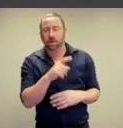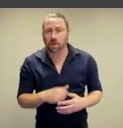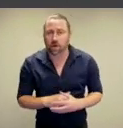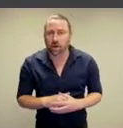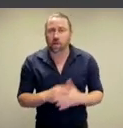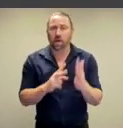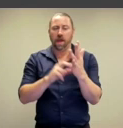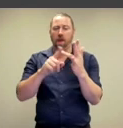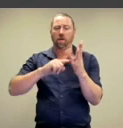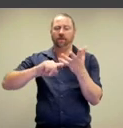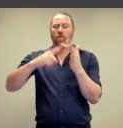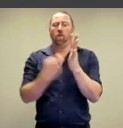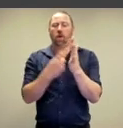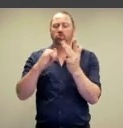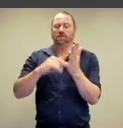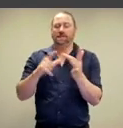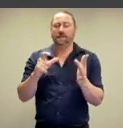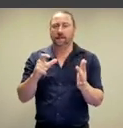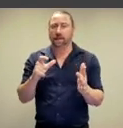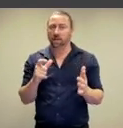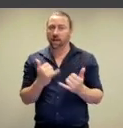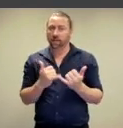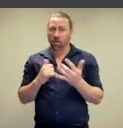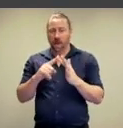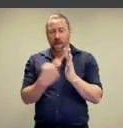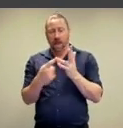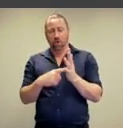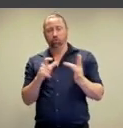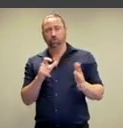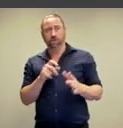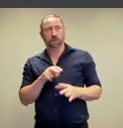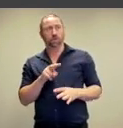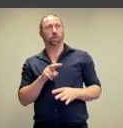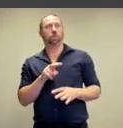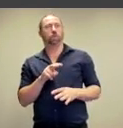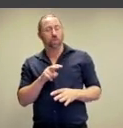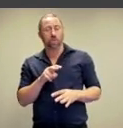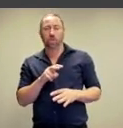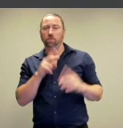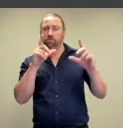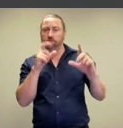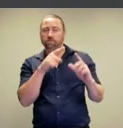an exceptionally voyeuristic